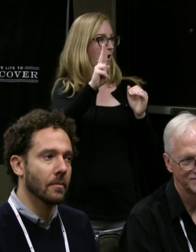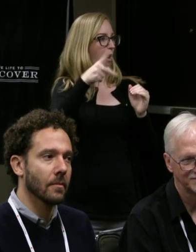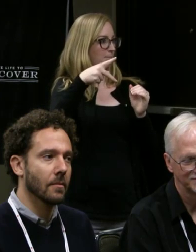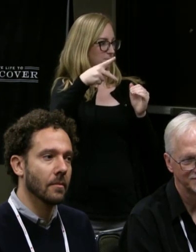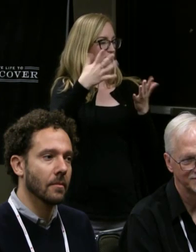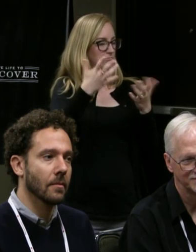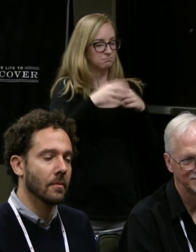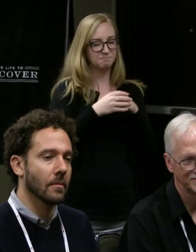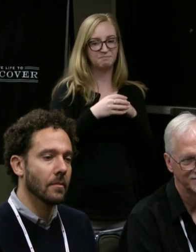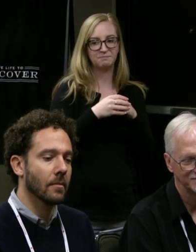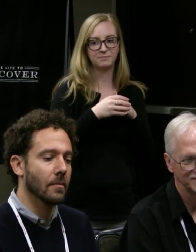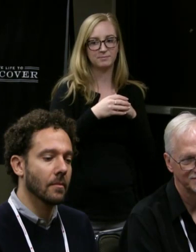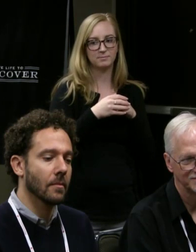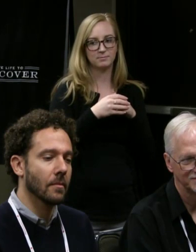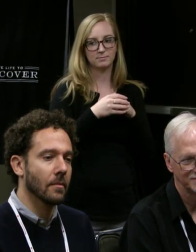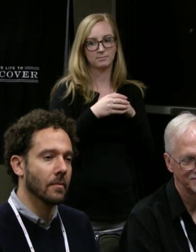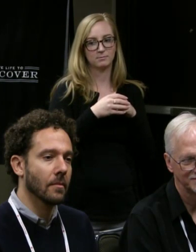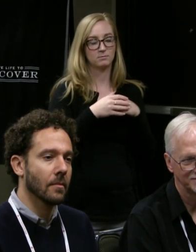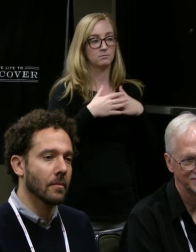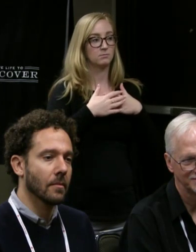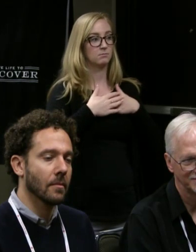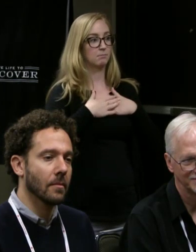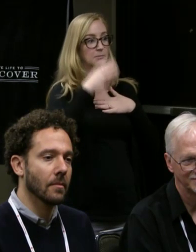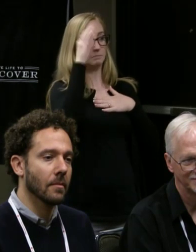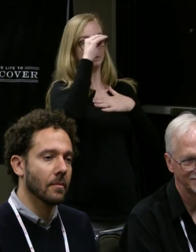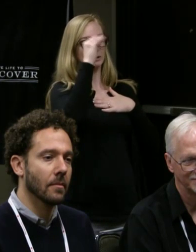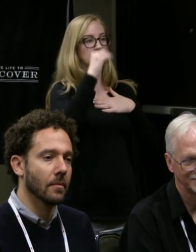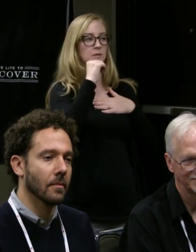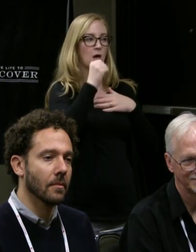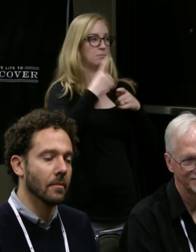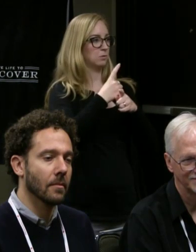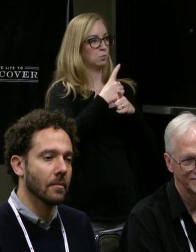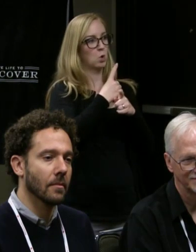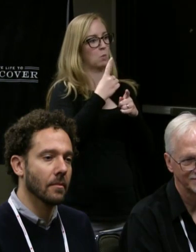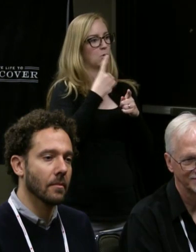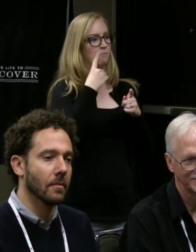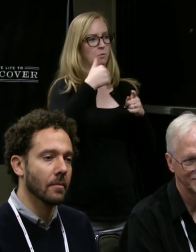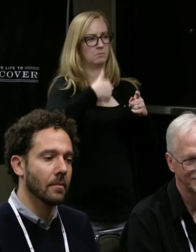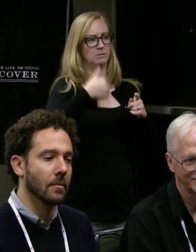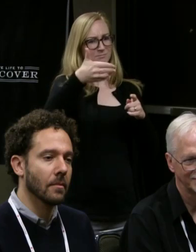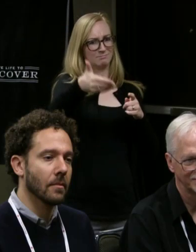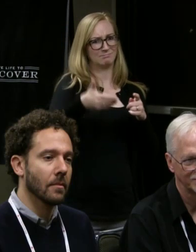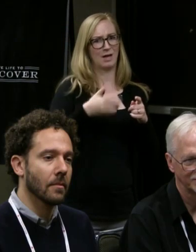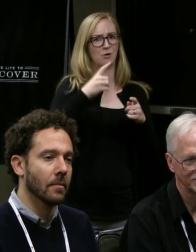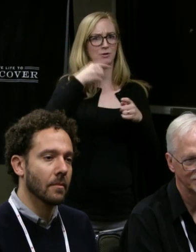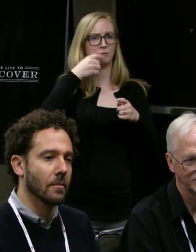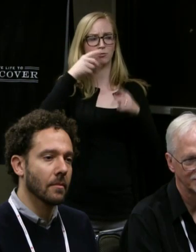and it would not be appropriate at all I believe to hire a hearing person